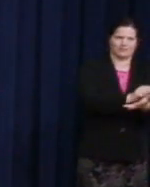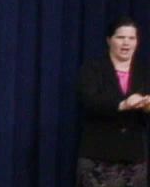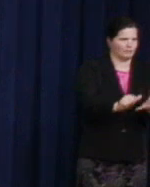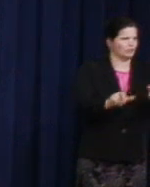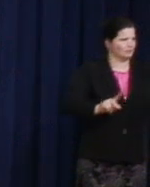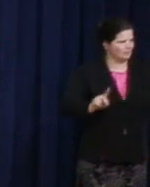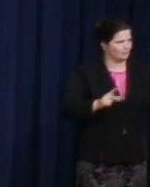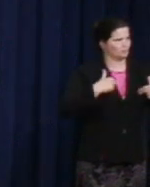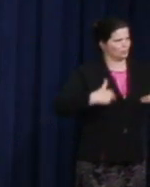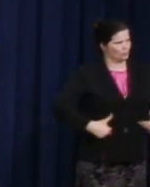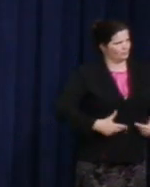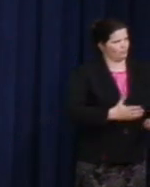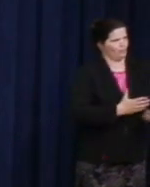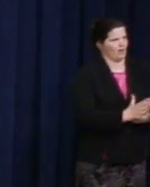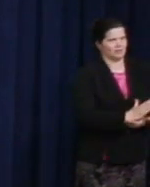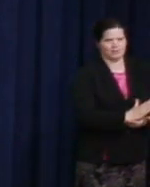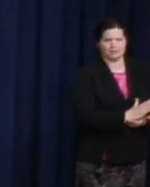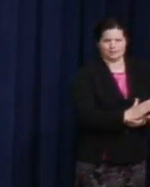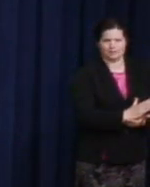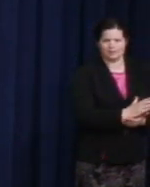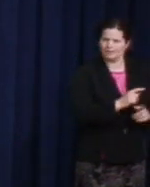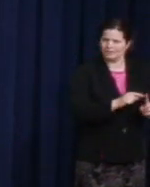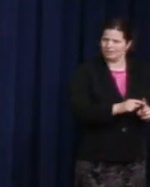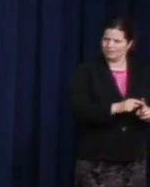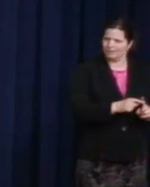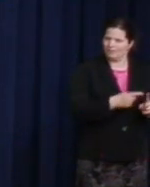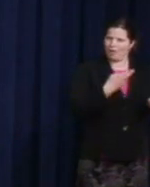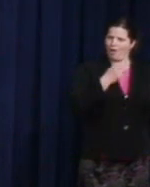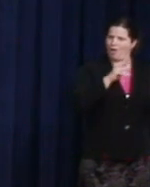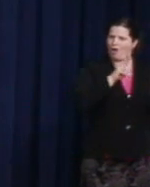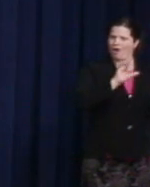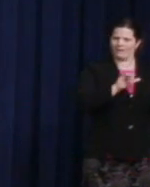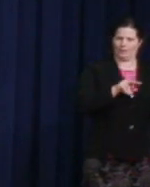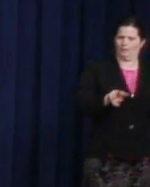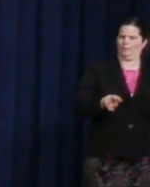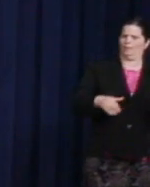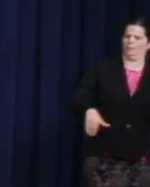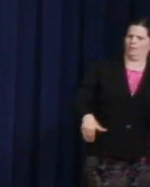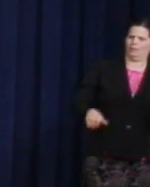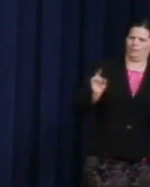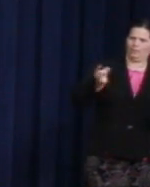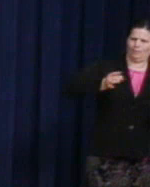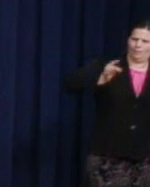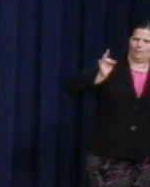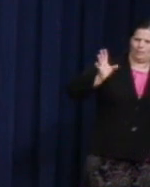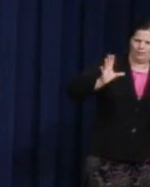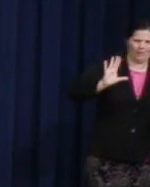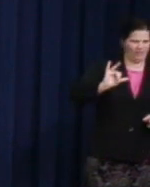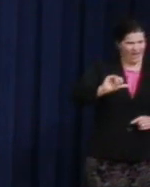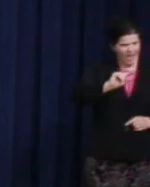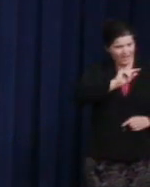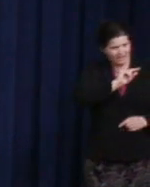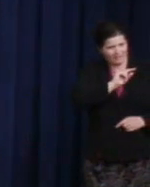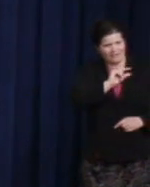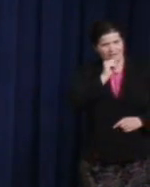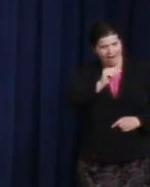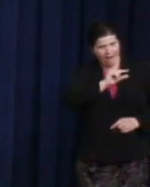I know Uncle Harvey hoped that the harshness of such a jury verdict with its meanness, it's dehumanization, its saying, "It's okay